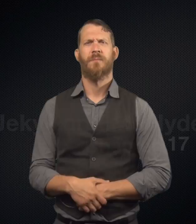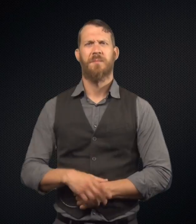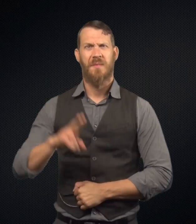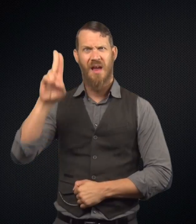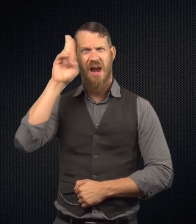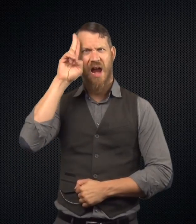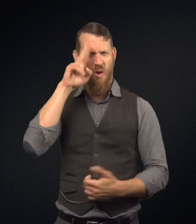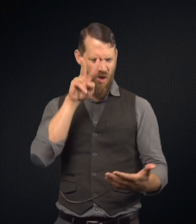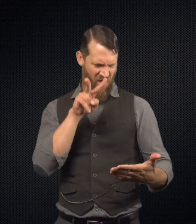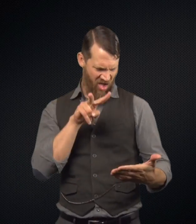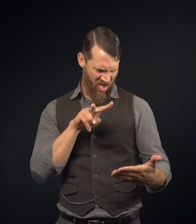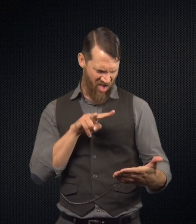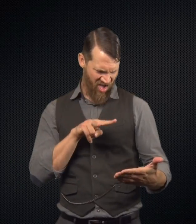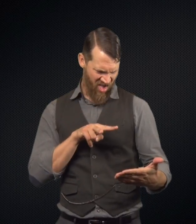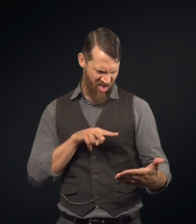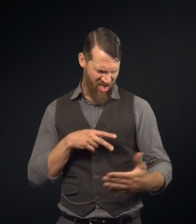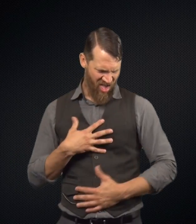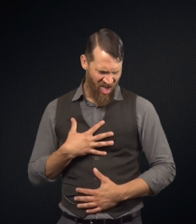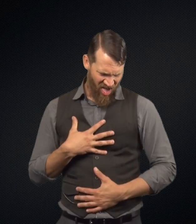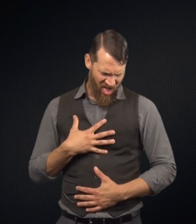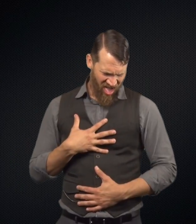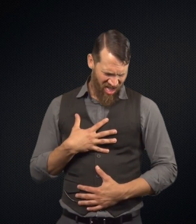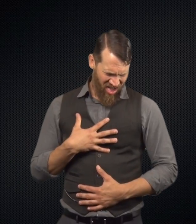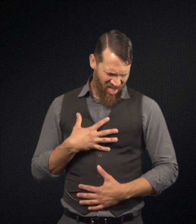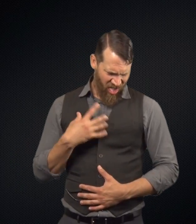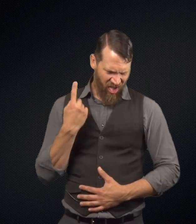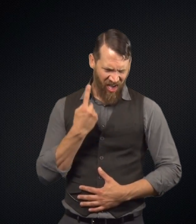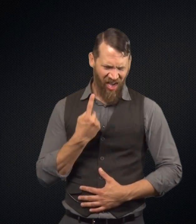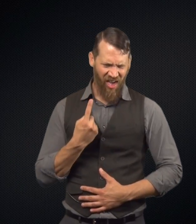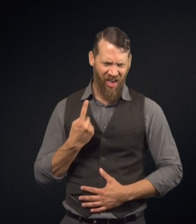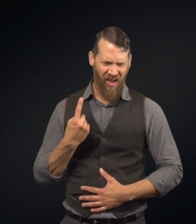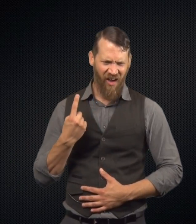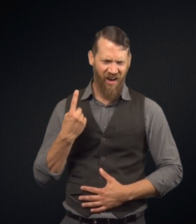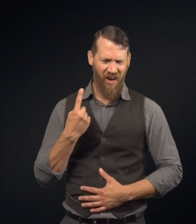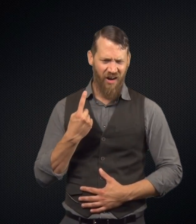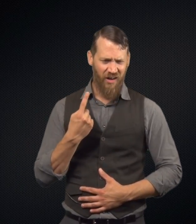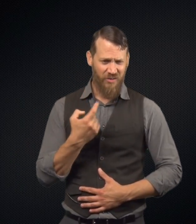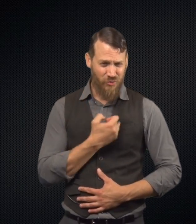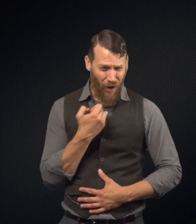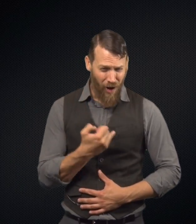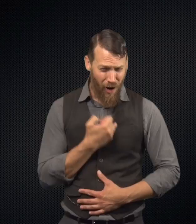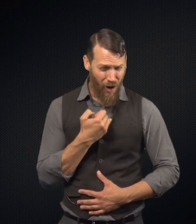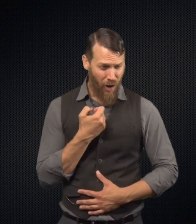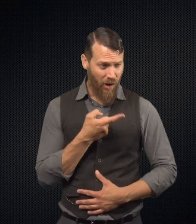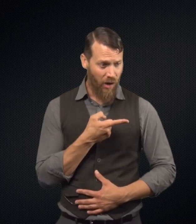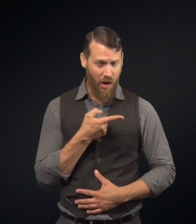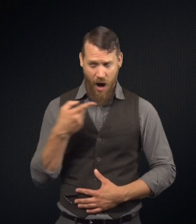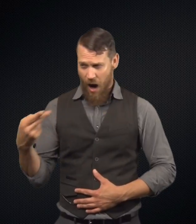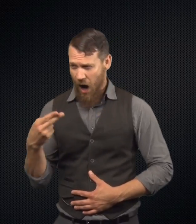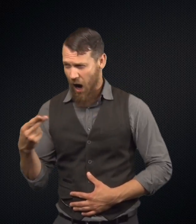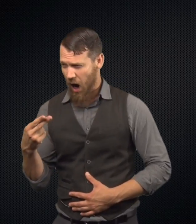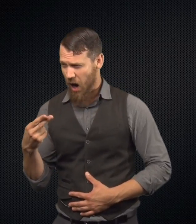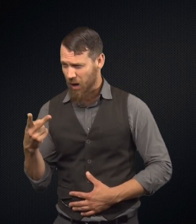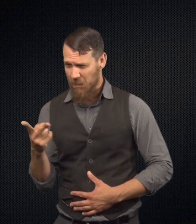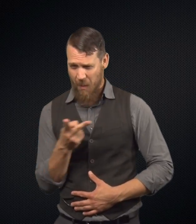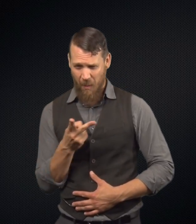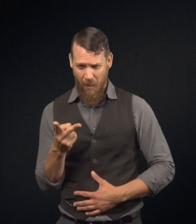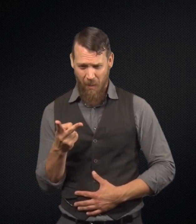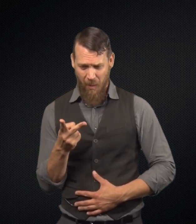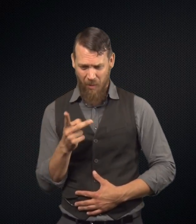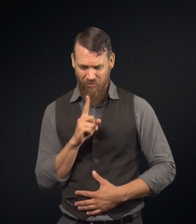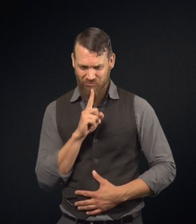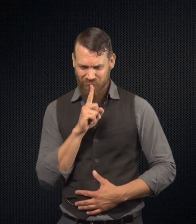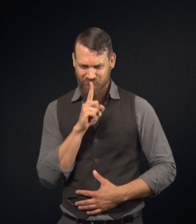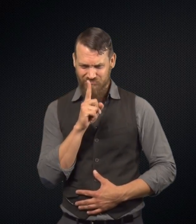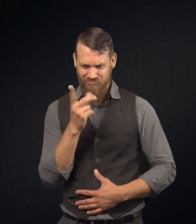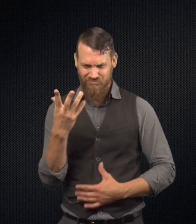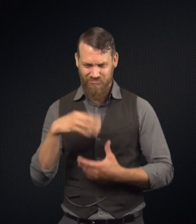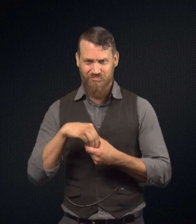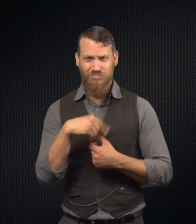Mr Utterson reading the letter from Dr Lanyon realizes Dr Jekyll - Mr Hyde?